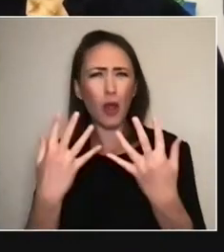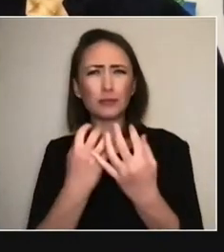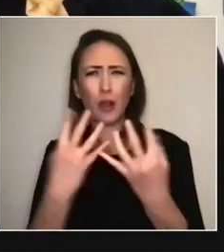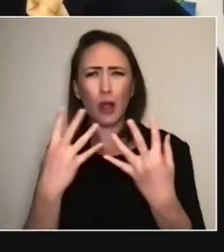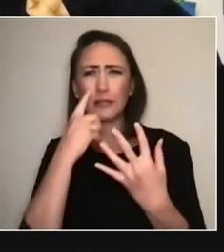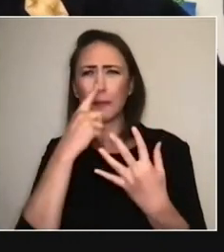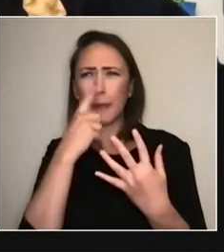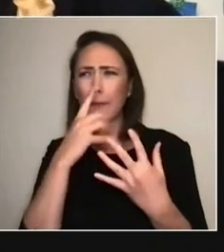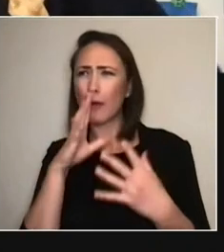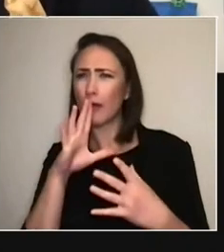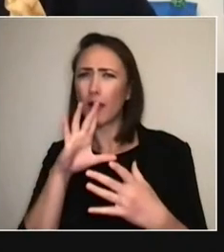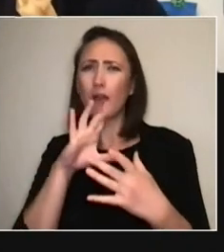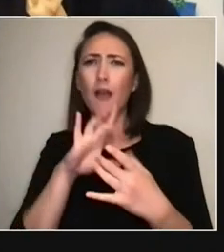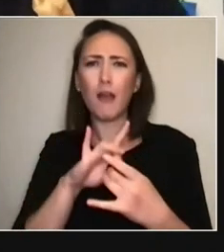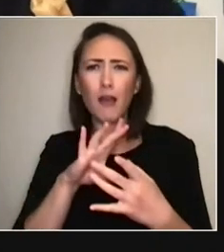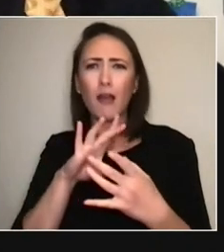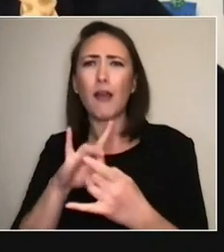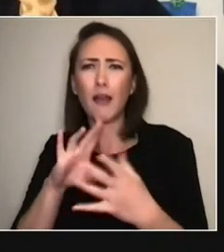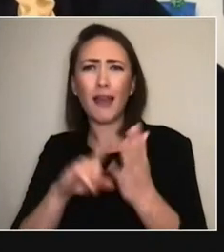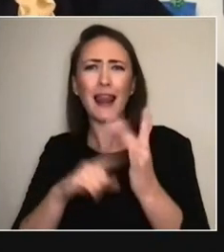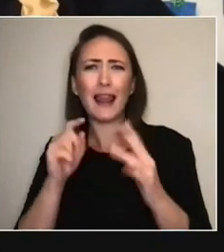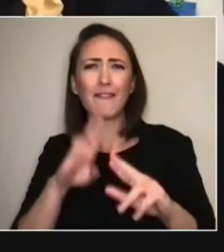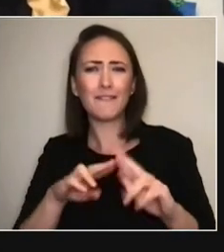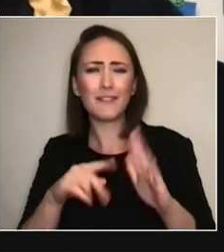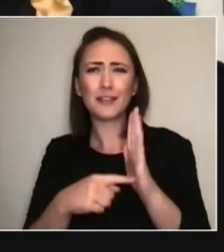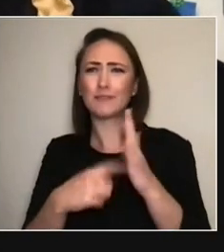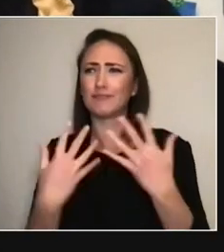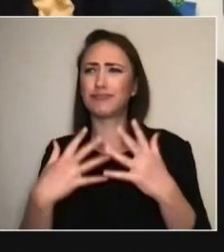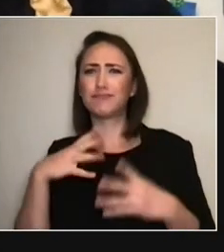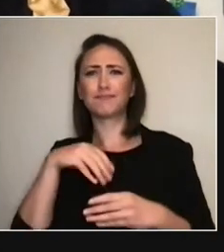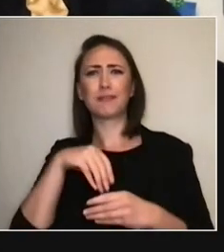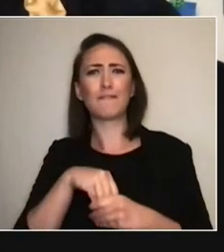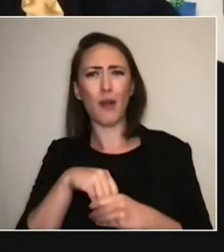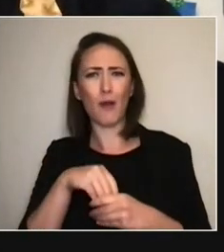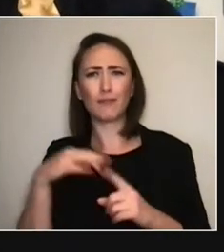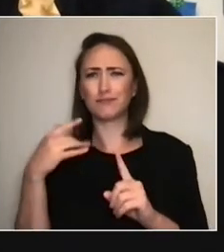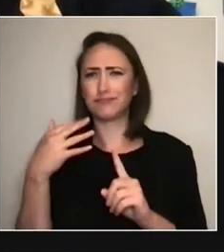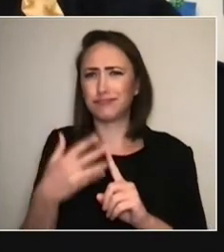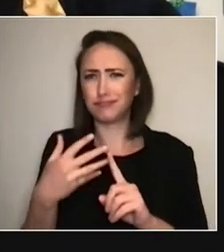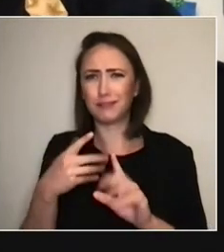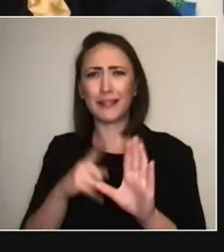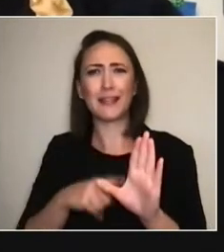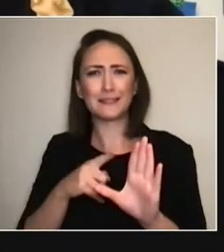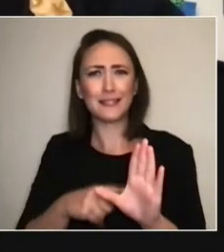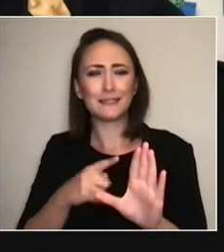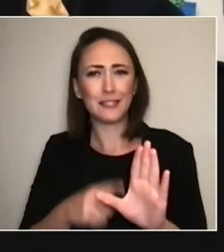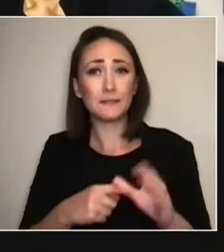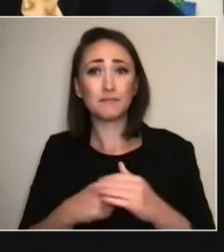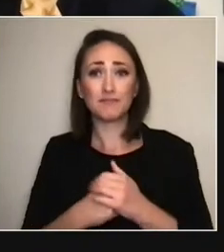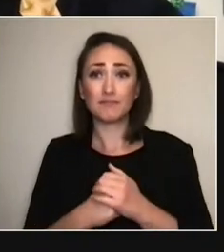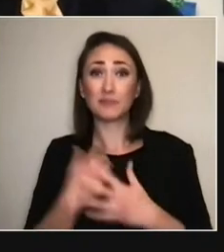or they've made a show for LIFT, and it's exciting to be taking a festival with such a legacy